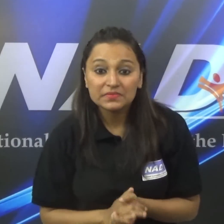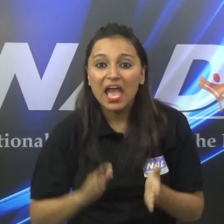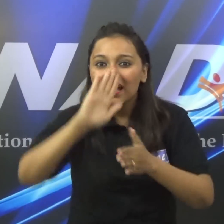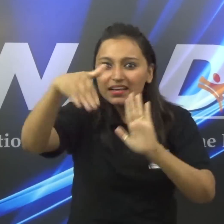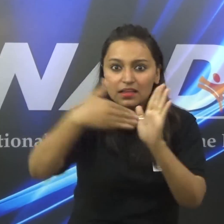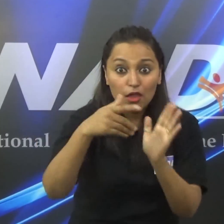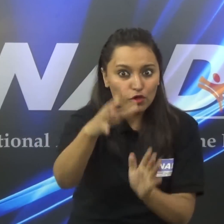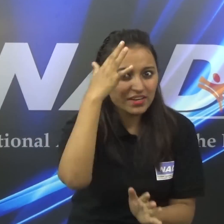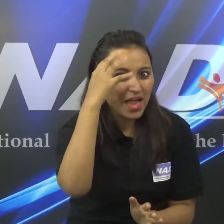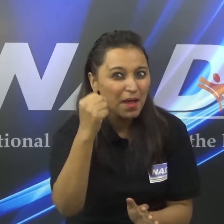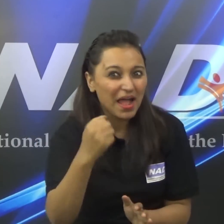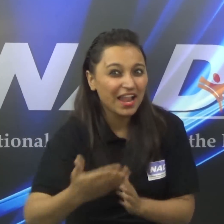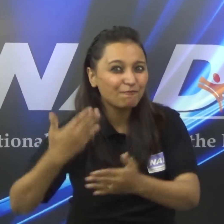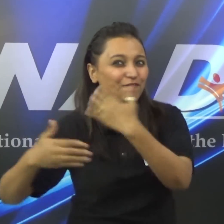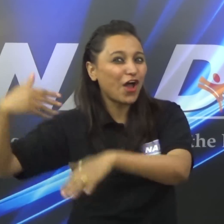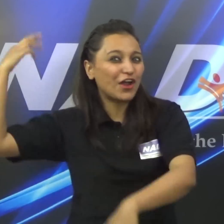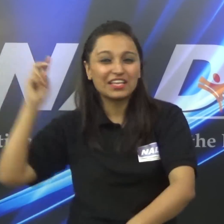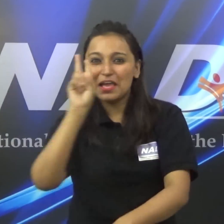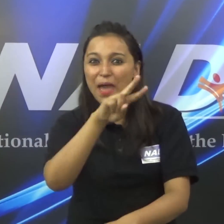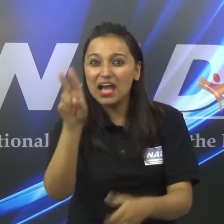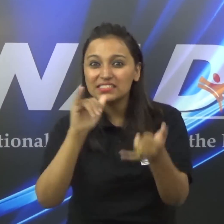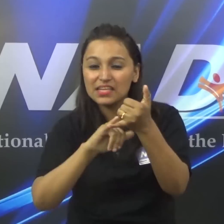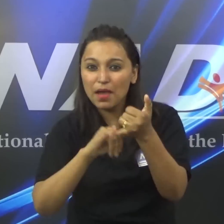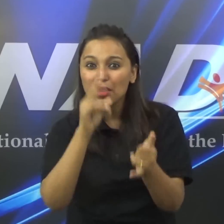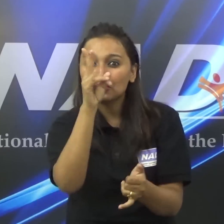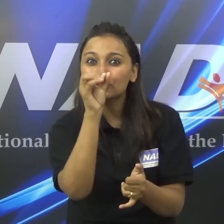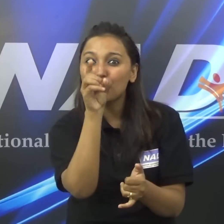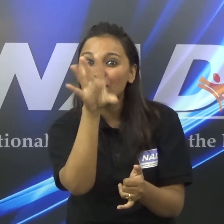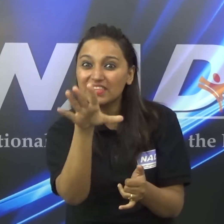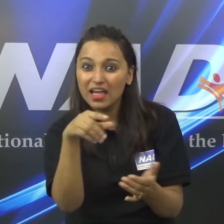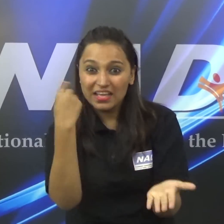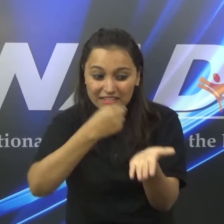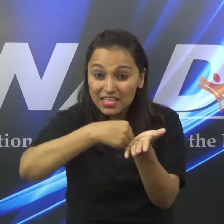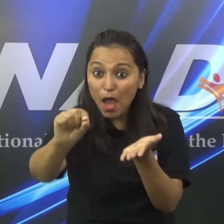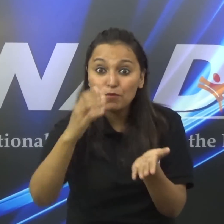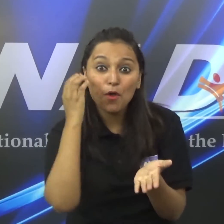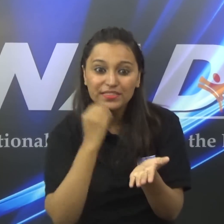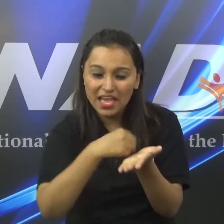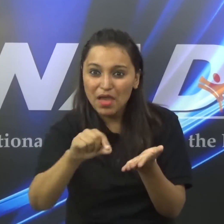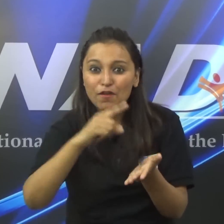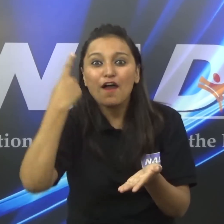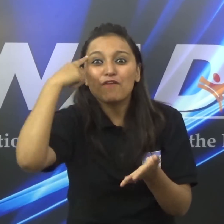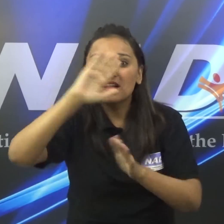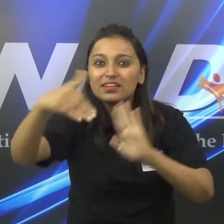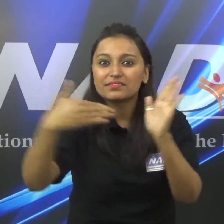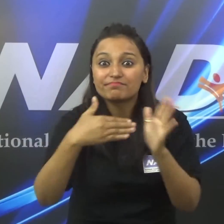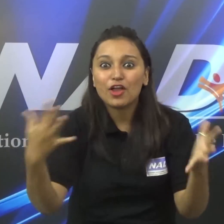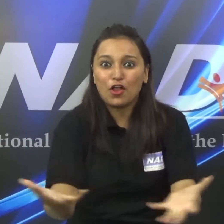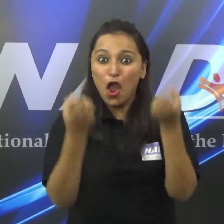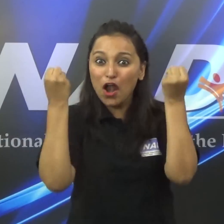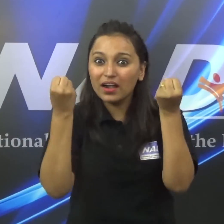If you remember ISLRTC, we got this center by Modi Govt. on 22nd September 2015.